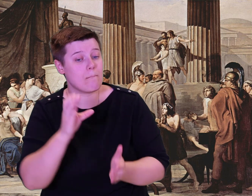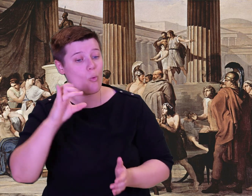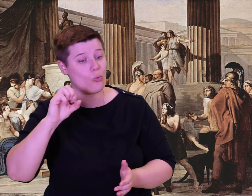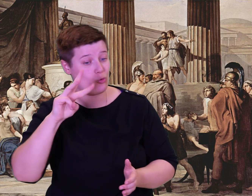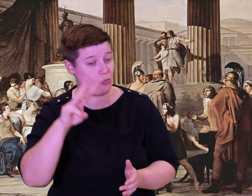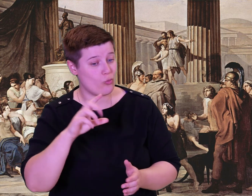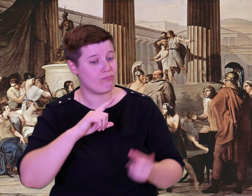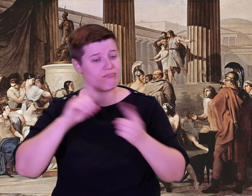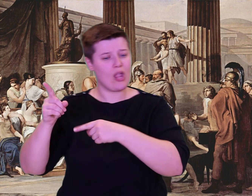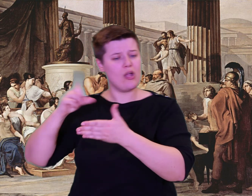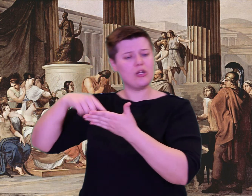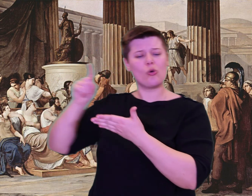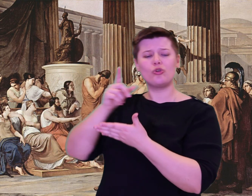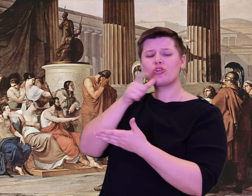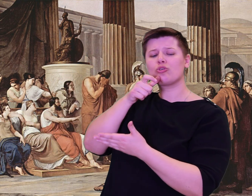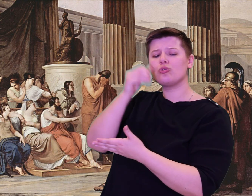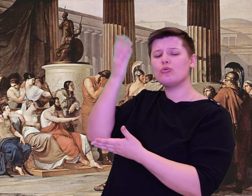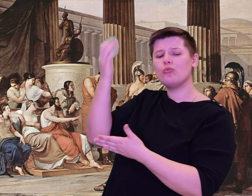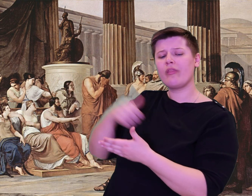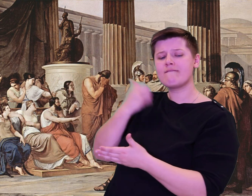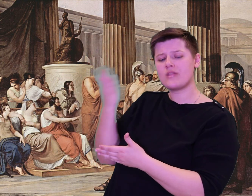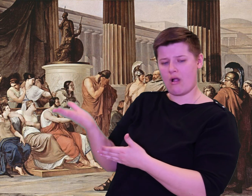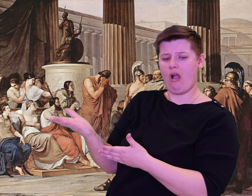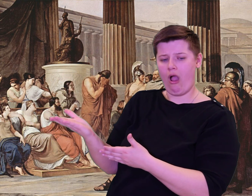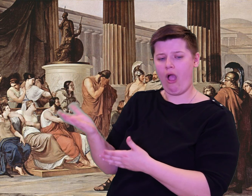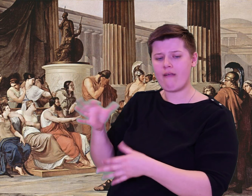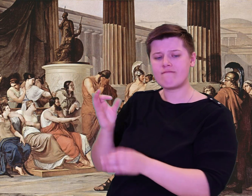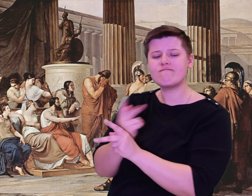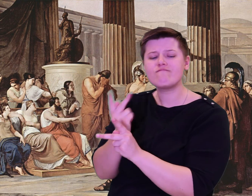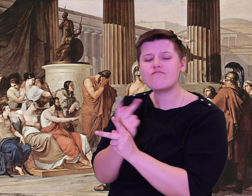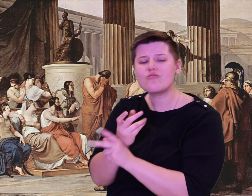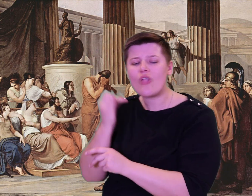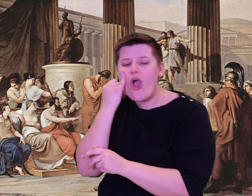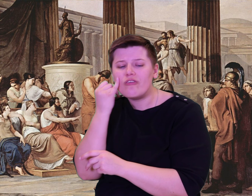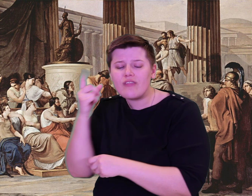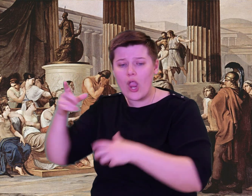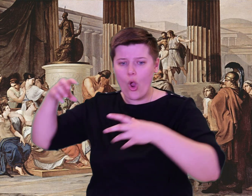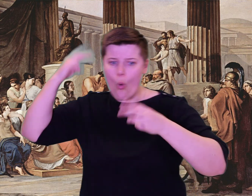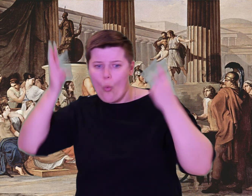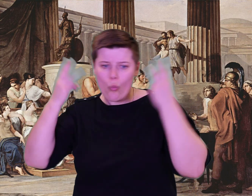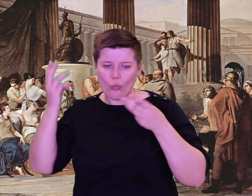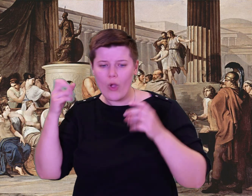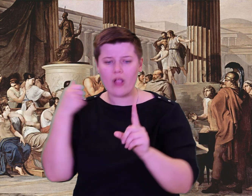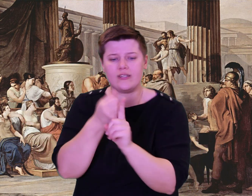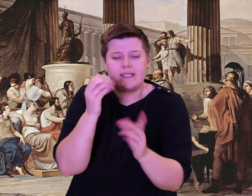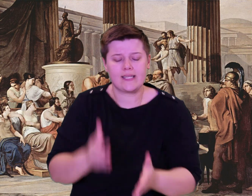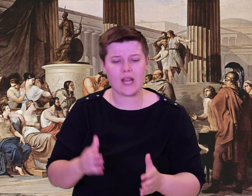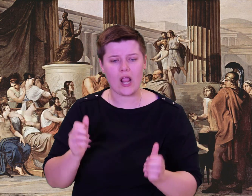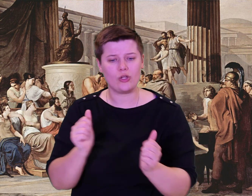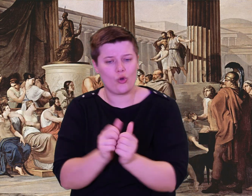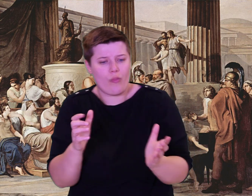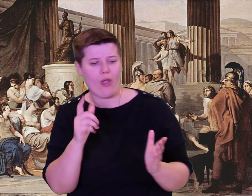We split into three groups, took aim, and shot. We sat there all day till sunset,